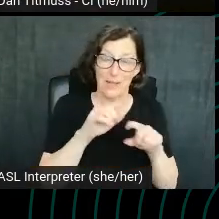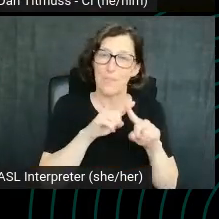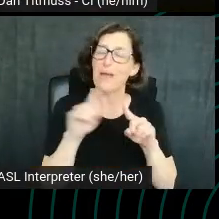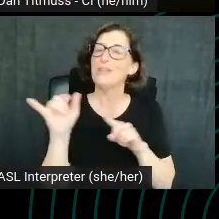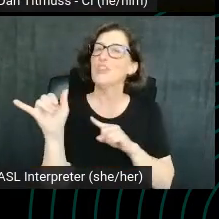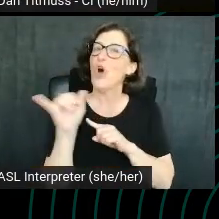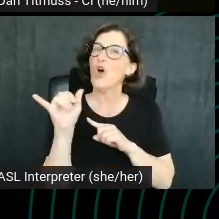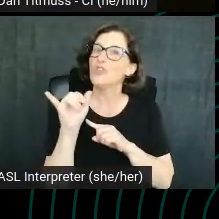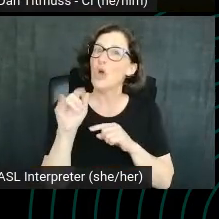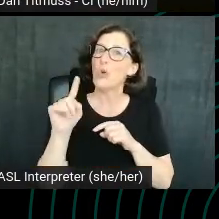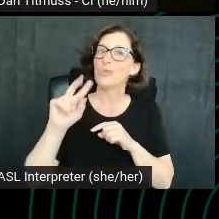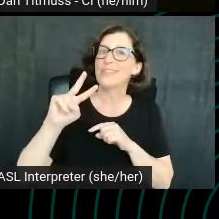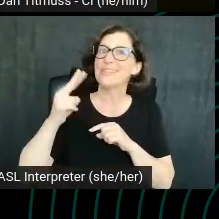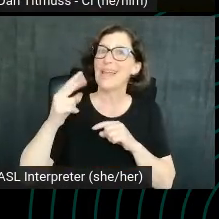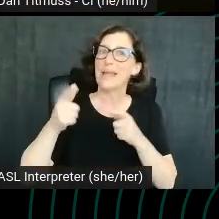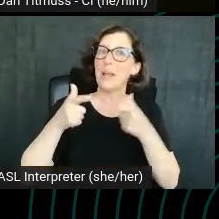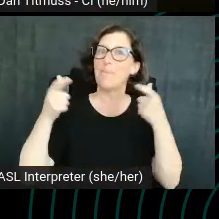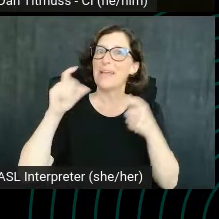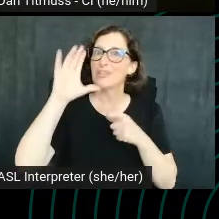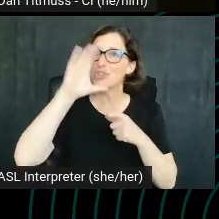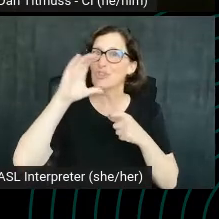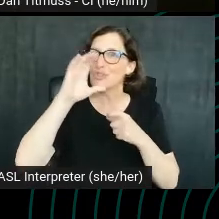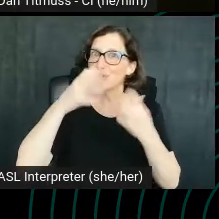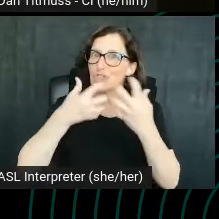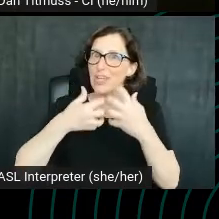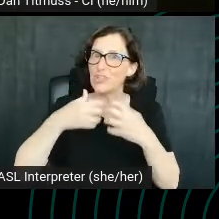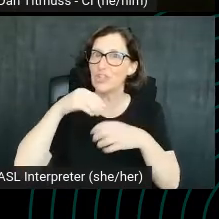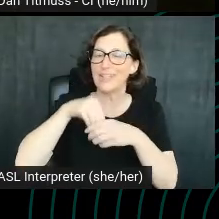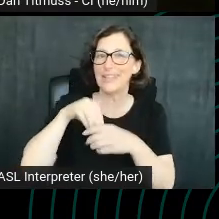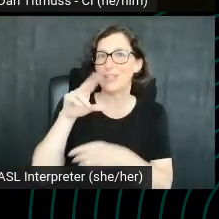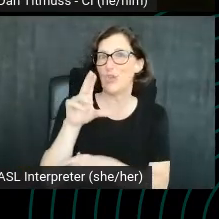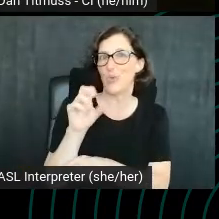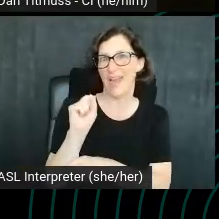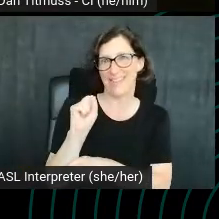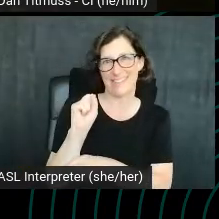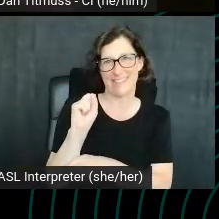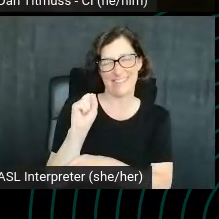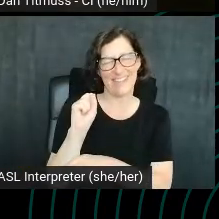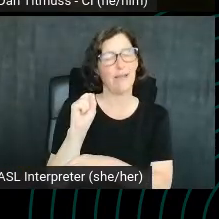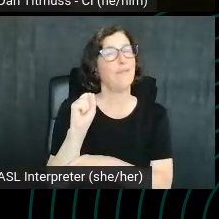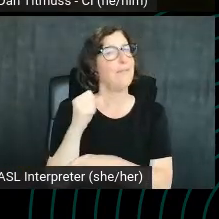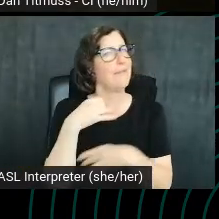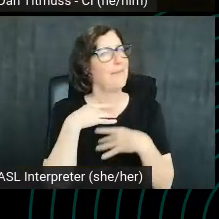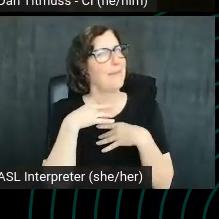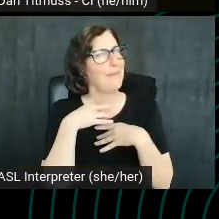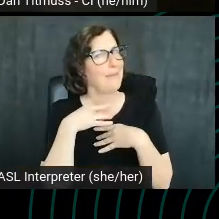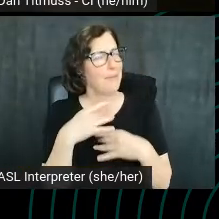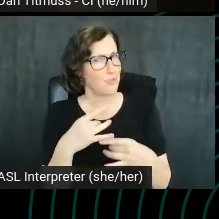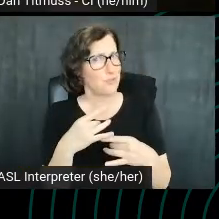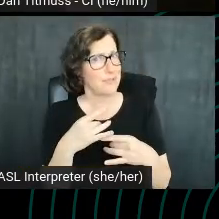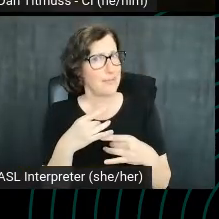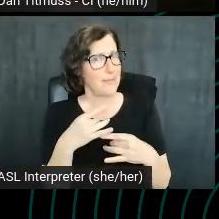second biggest search engine in the United States. This is really interesting like thinking of YouTube this way.